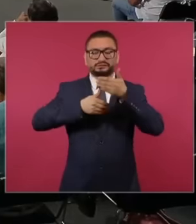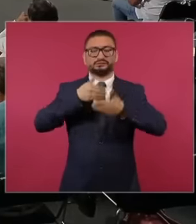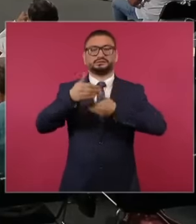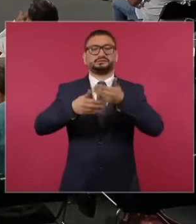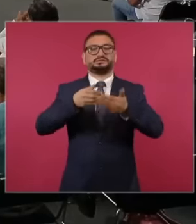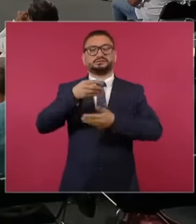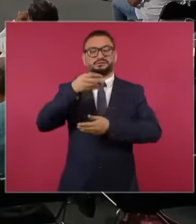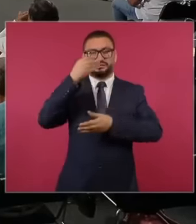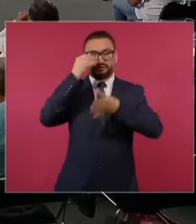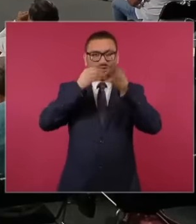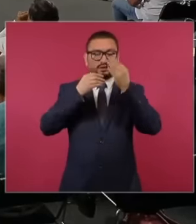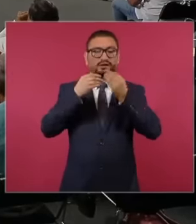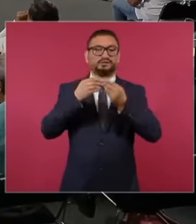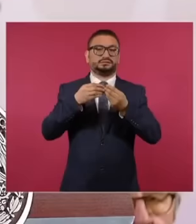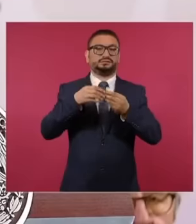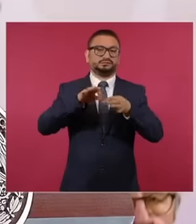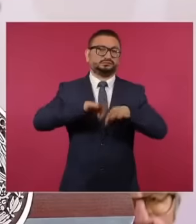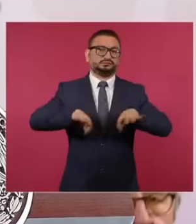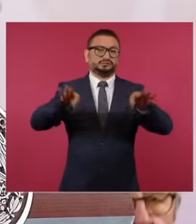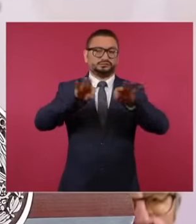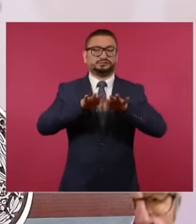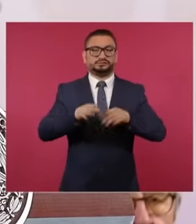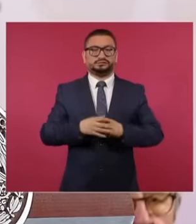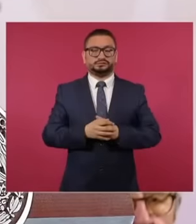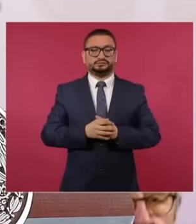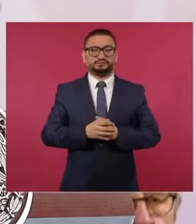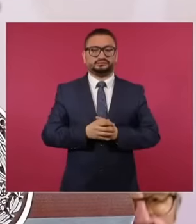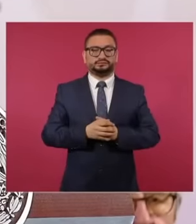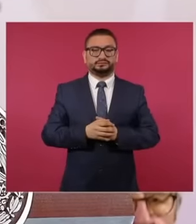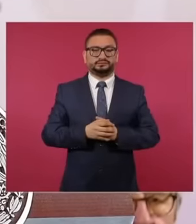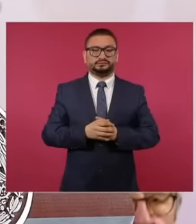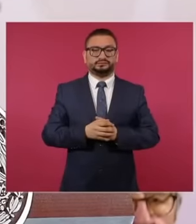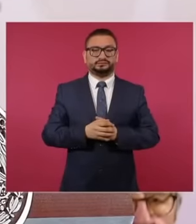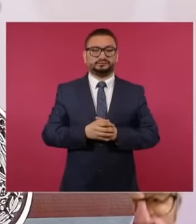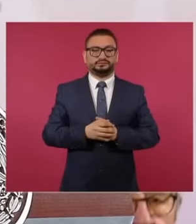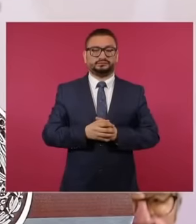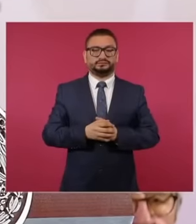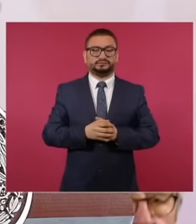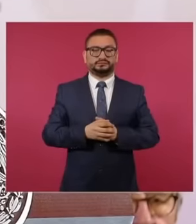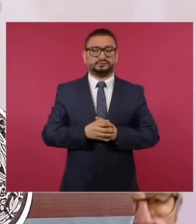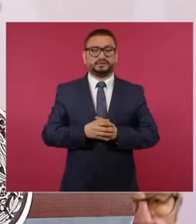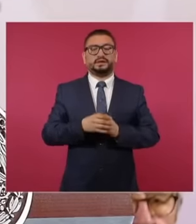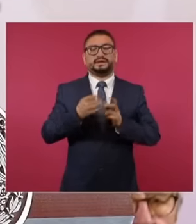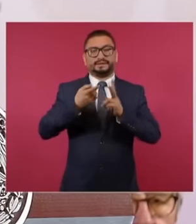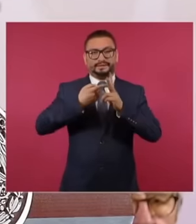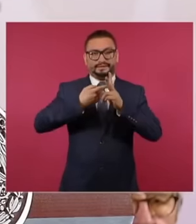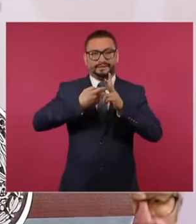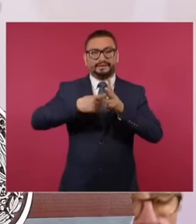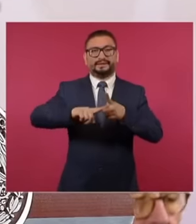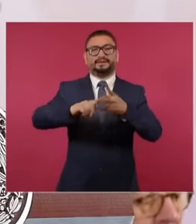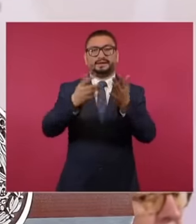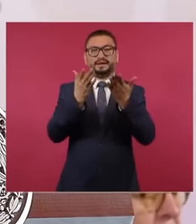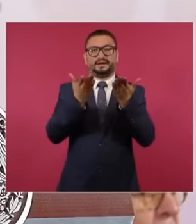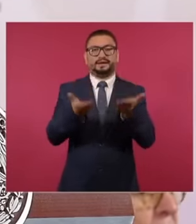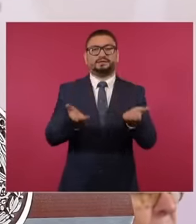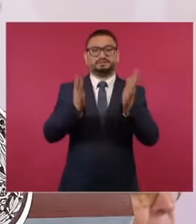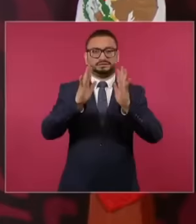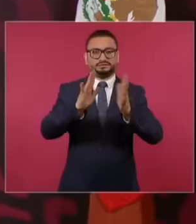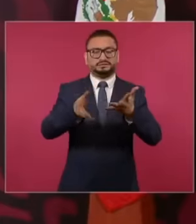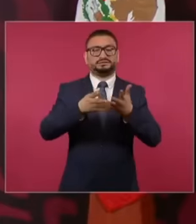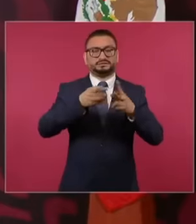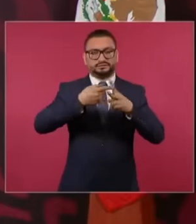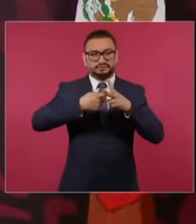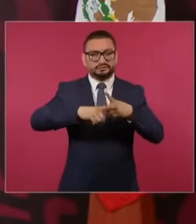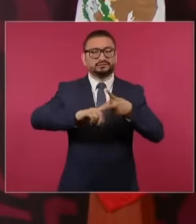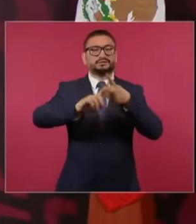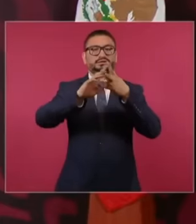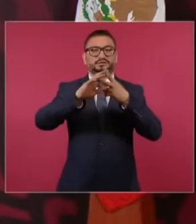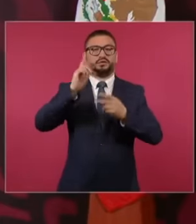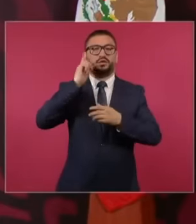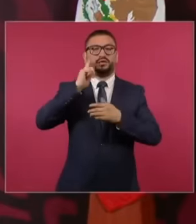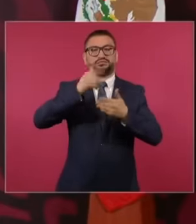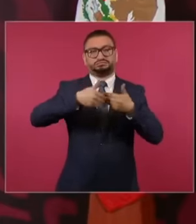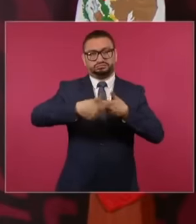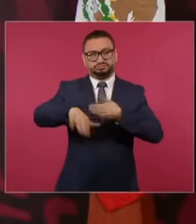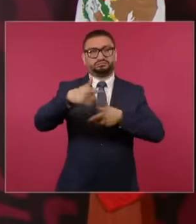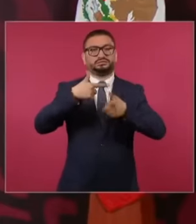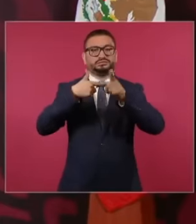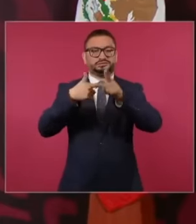teaching-learning process that has begun now Hopefully it will continue But well that's how it is